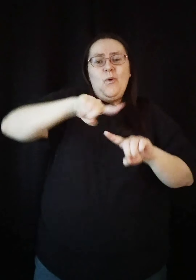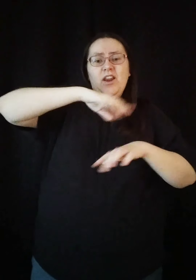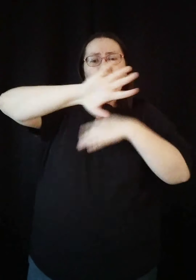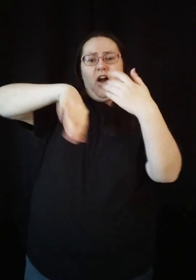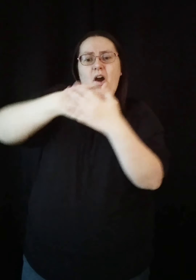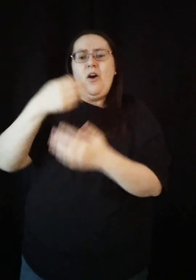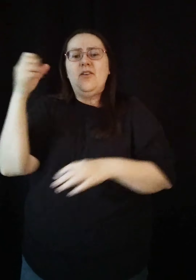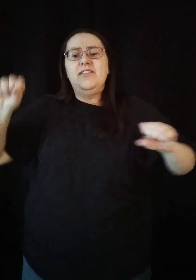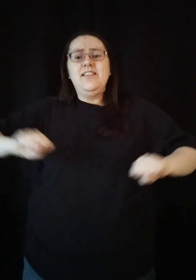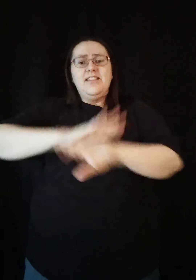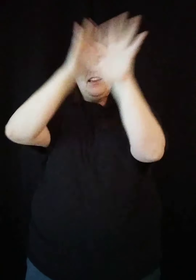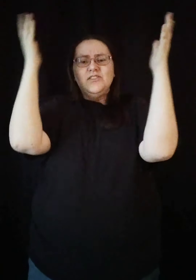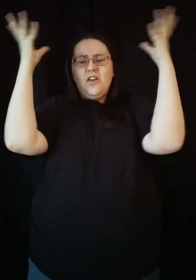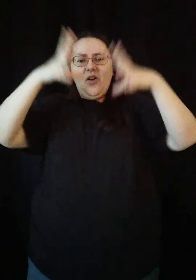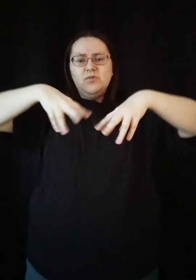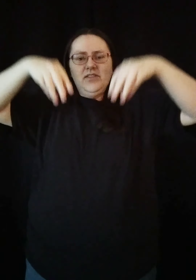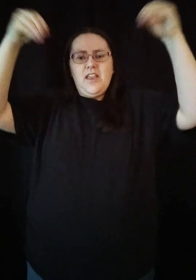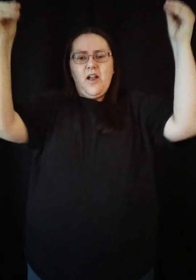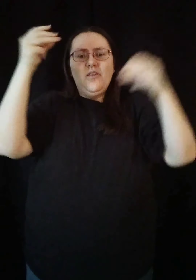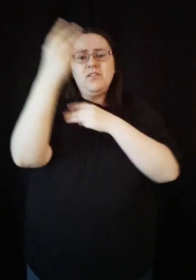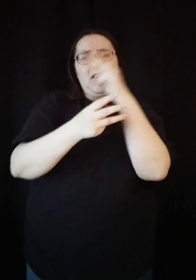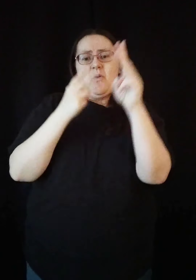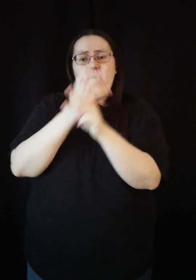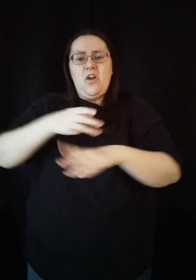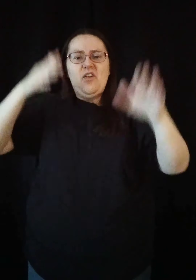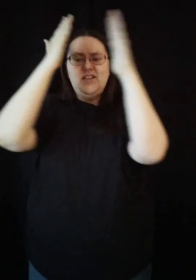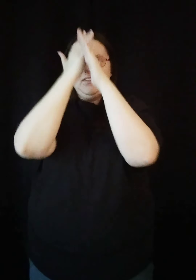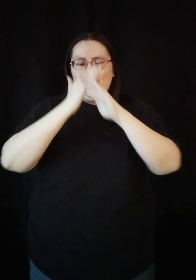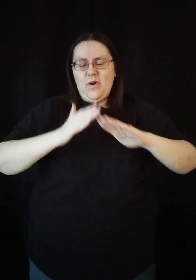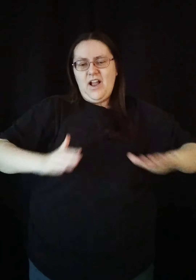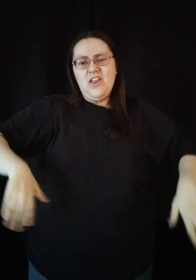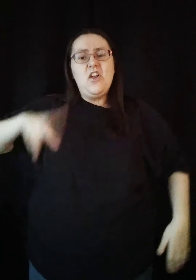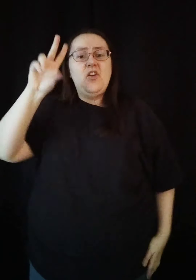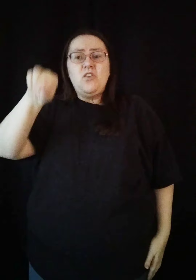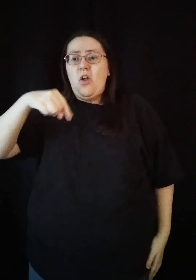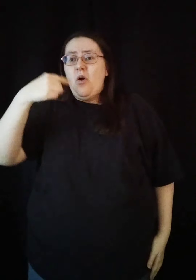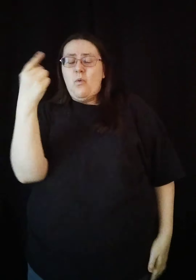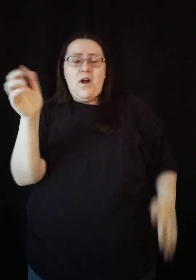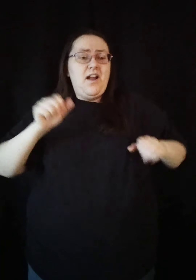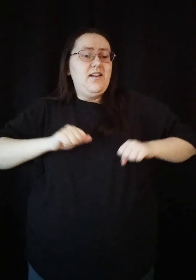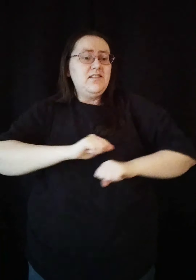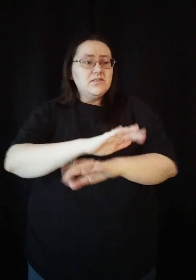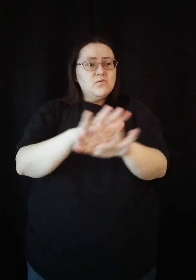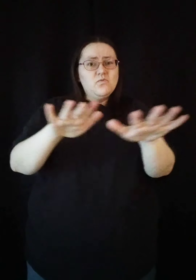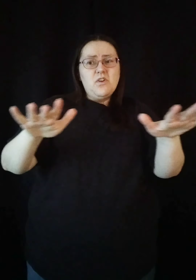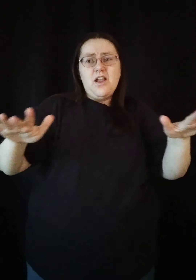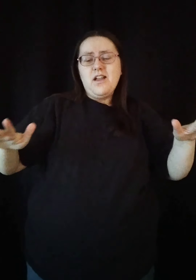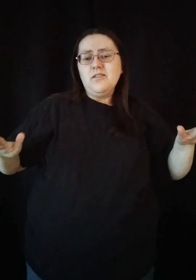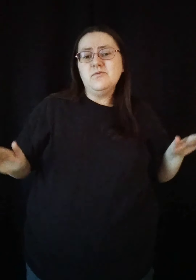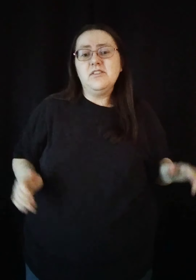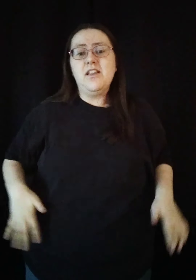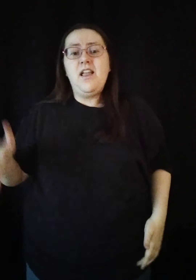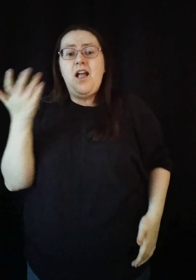When all the lights go down and the world is quiet No one is around